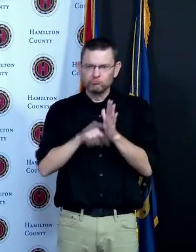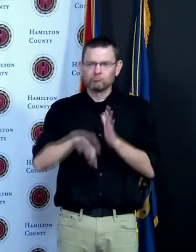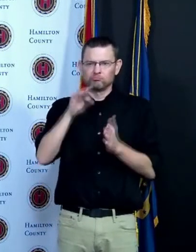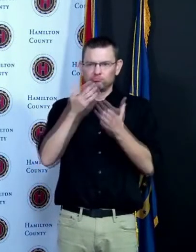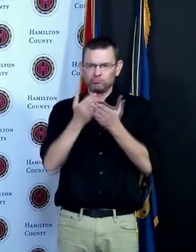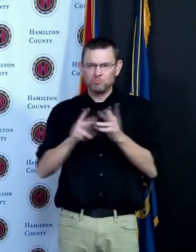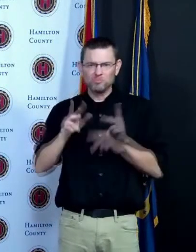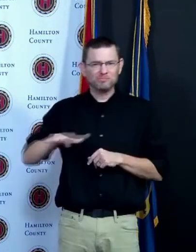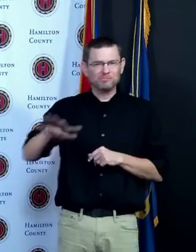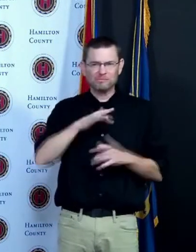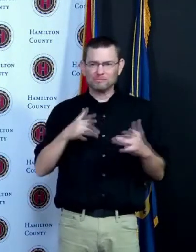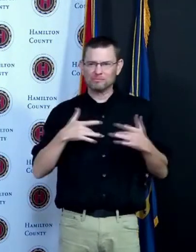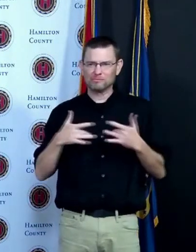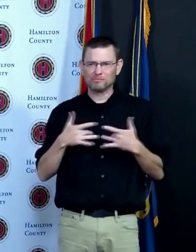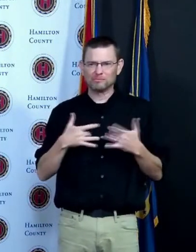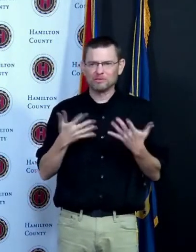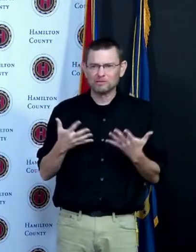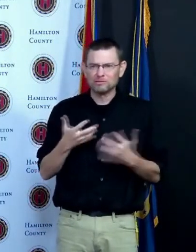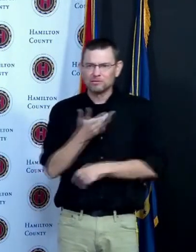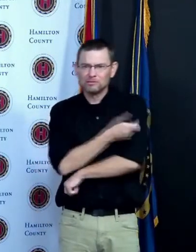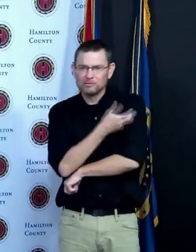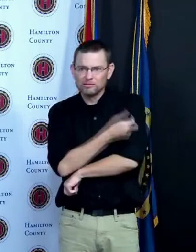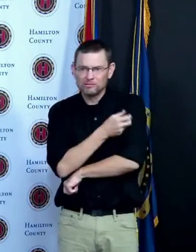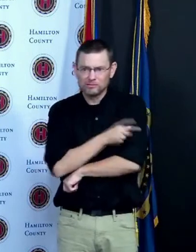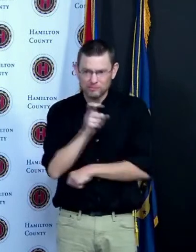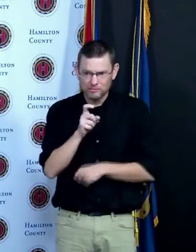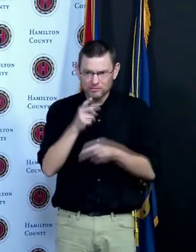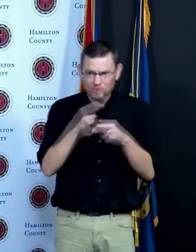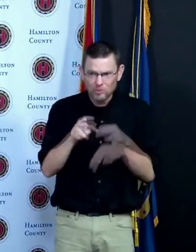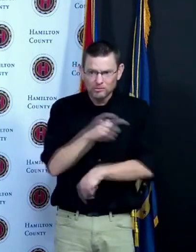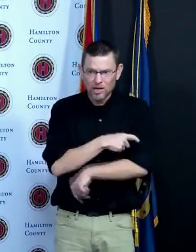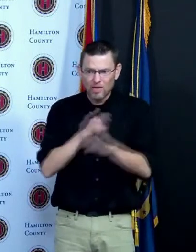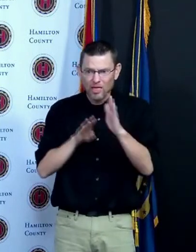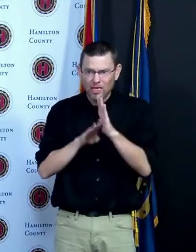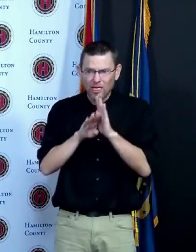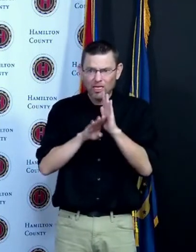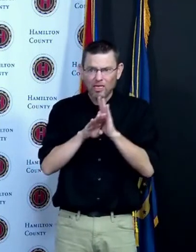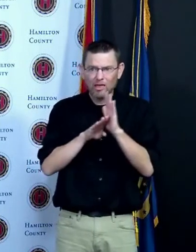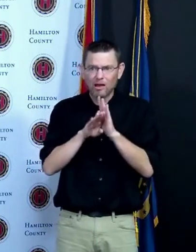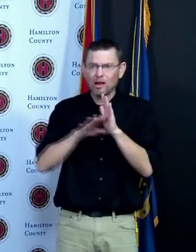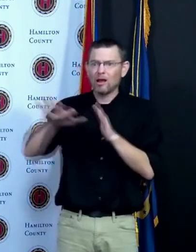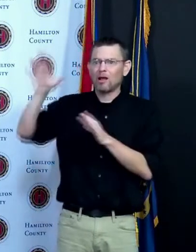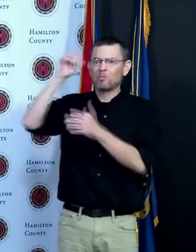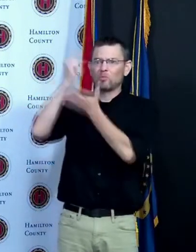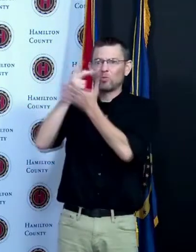in which the vaccine was developed and approved and potential side effects or interactions